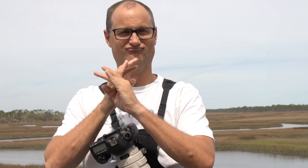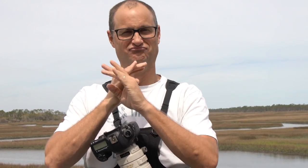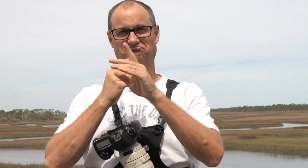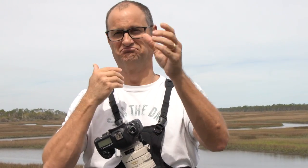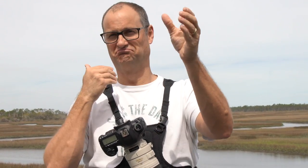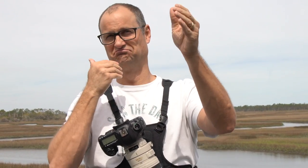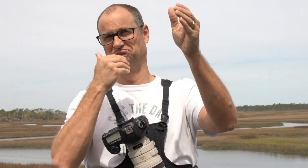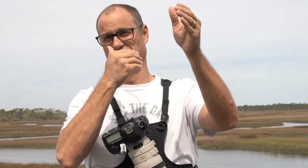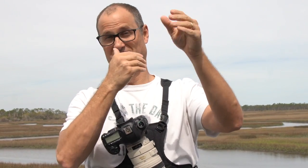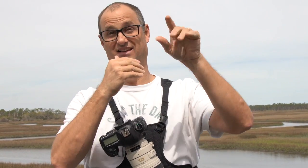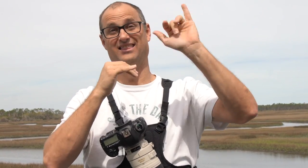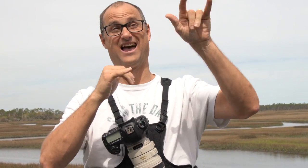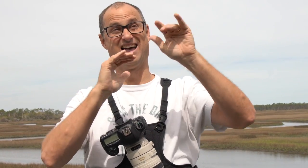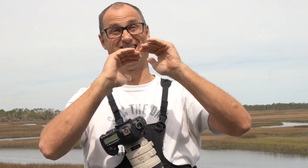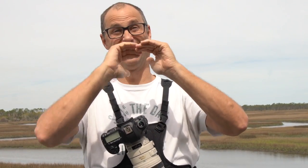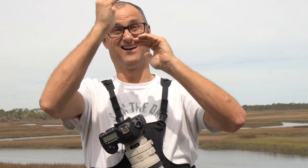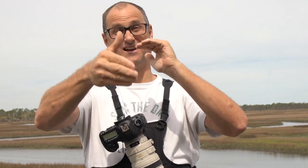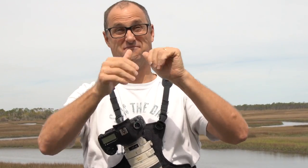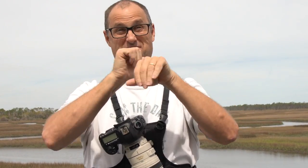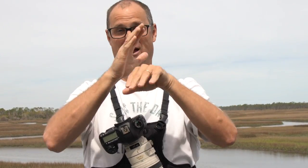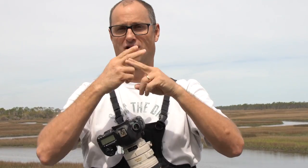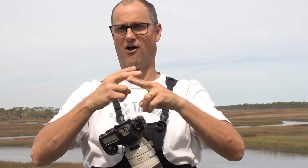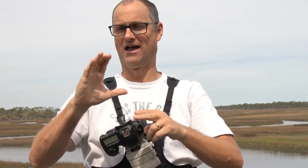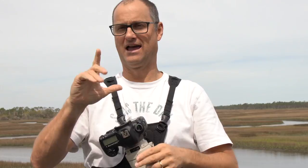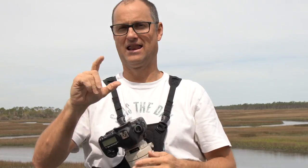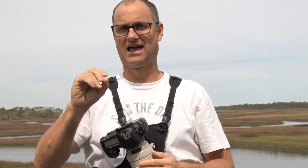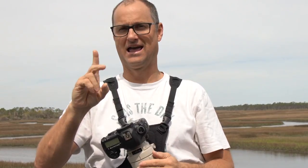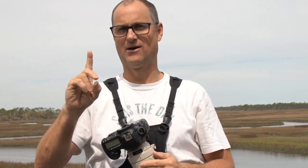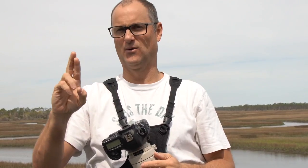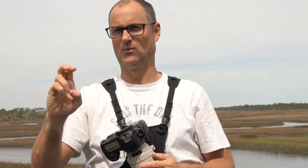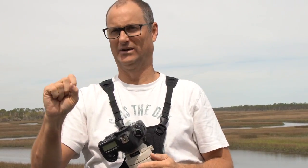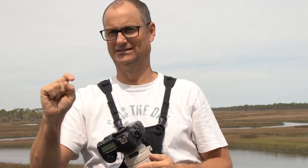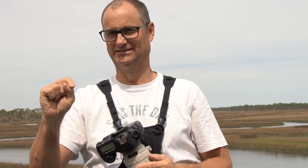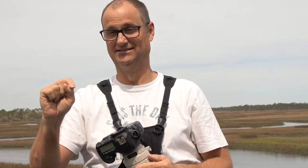We were about to arrive the place - "Clouds Rest."